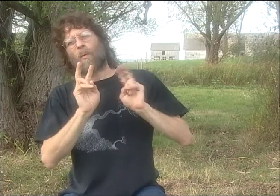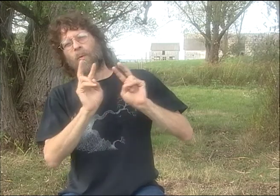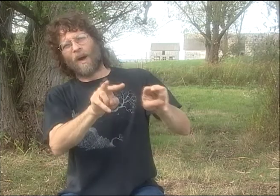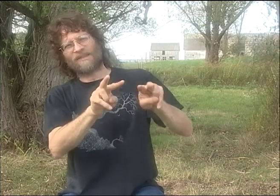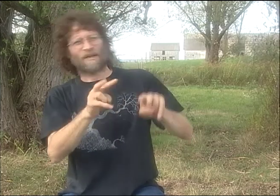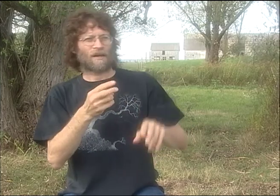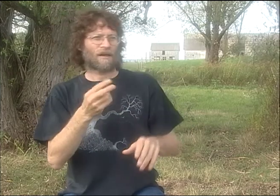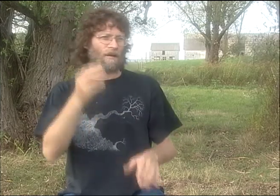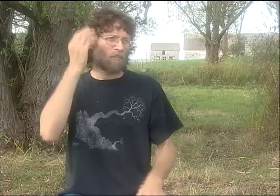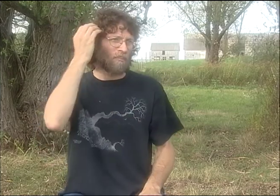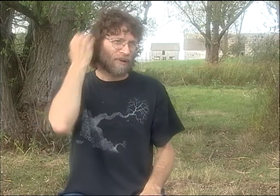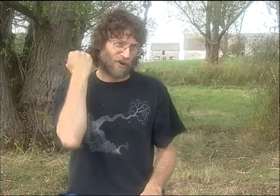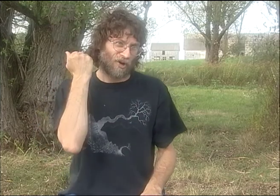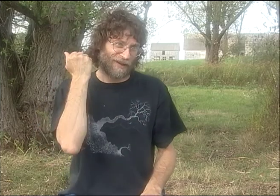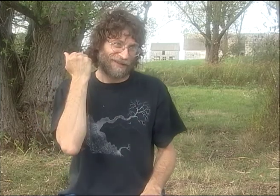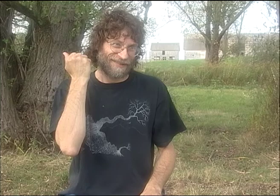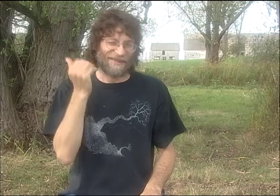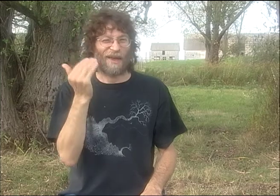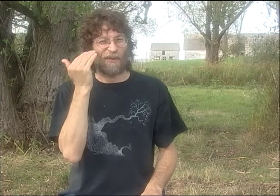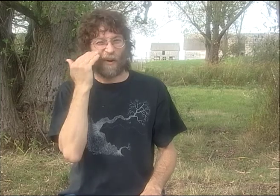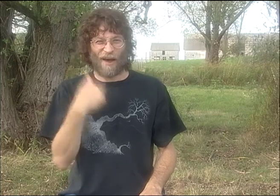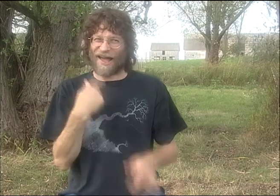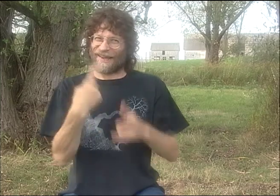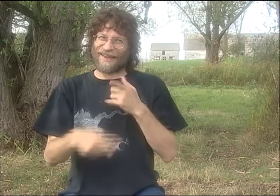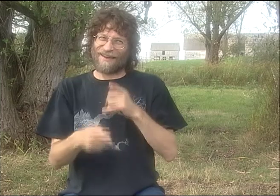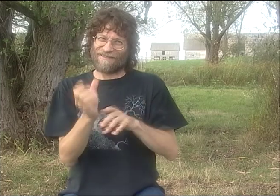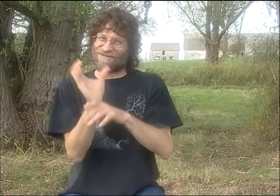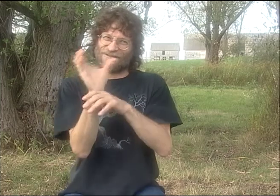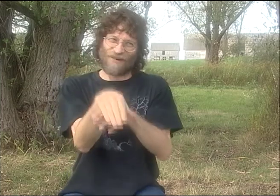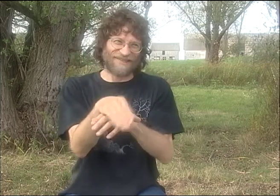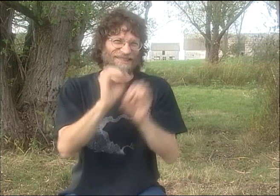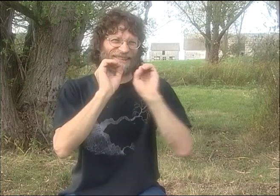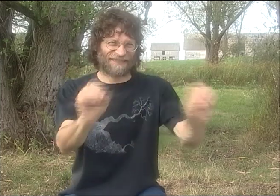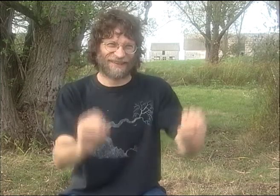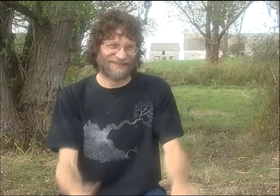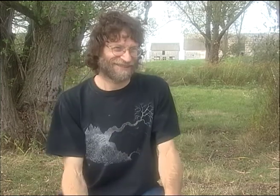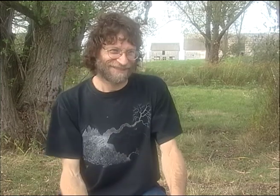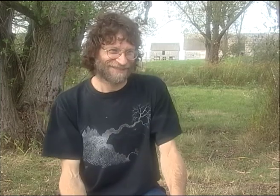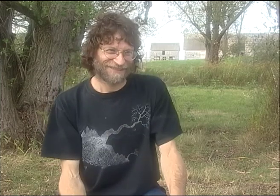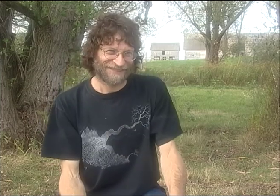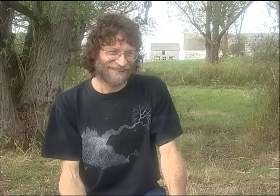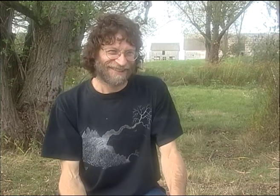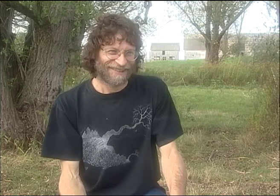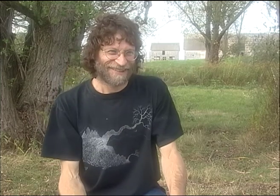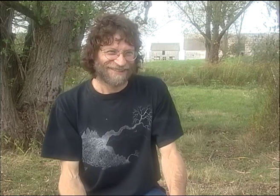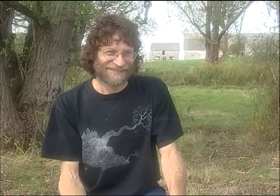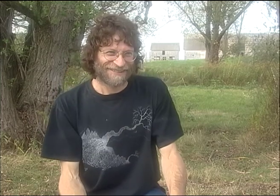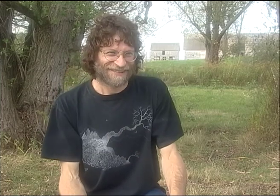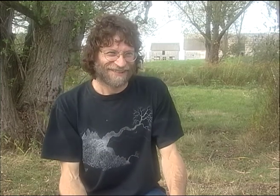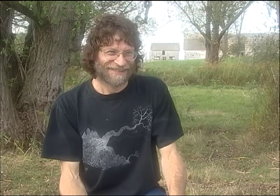I MEAN, IF ANYONE WAS TO WATCH PETER COOK AND REALLY KNOW HIM VERY WELL, YOU'D REALIZE YOU CAN'T FORCE THAT GUY